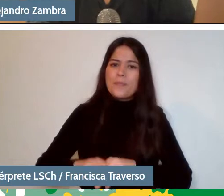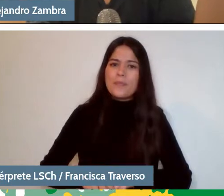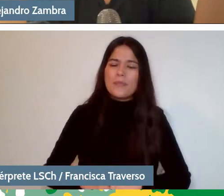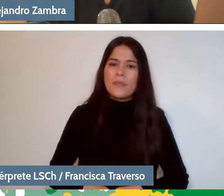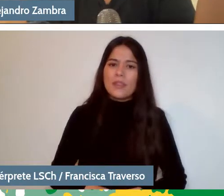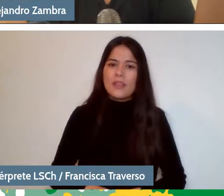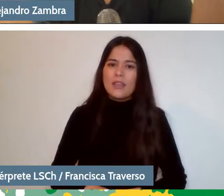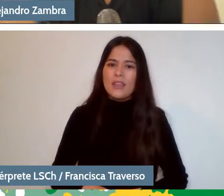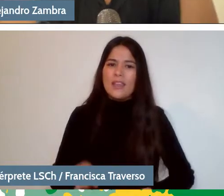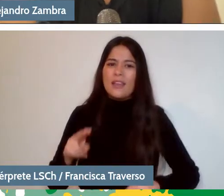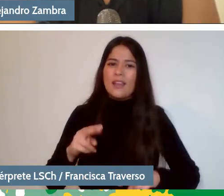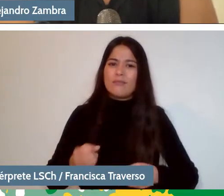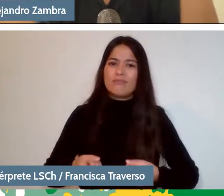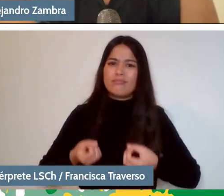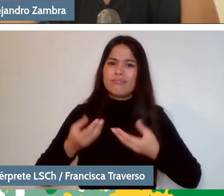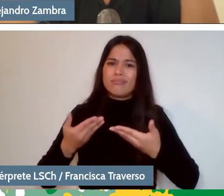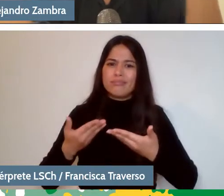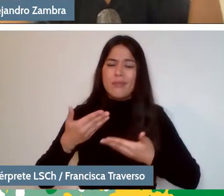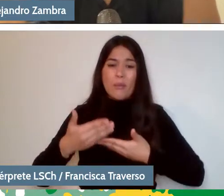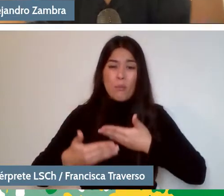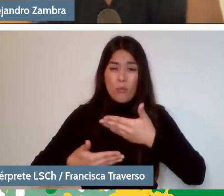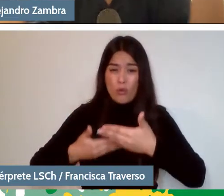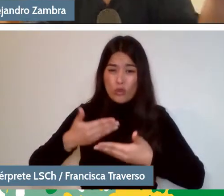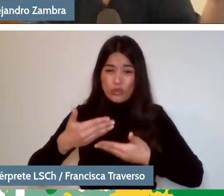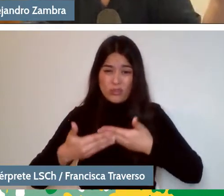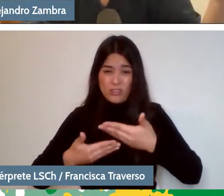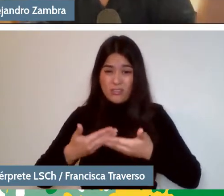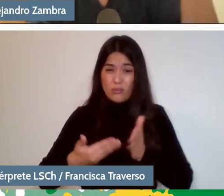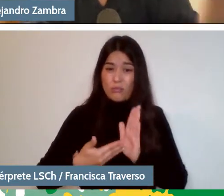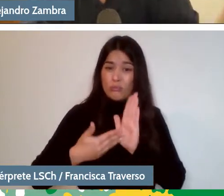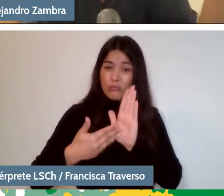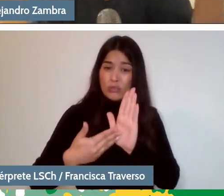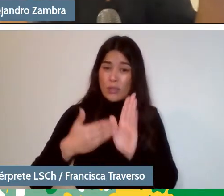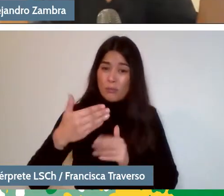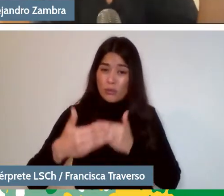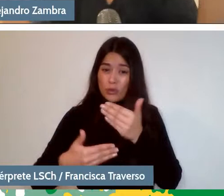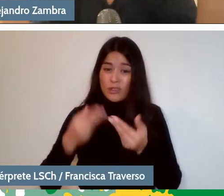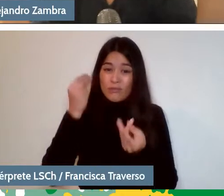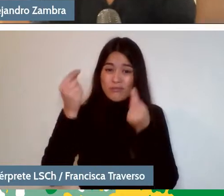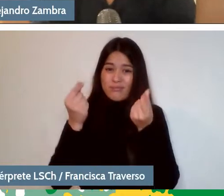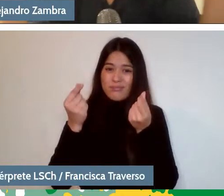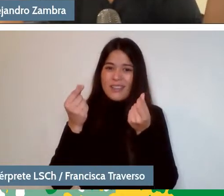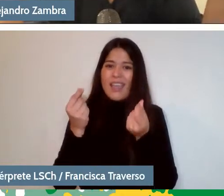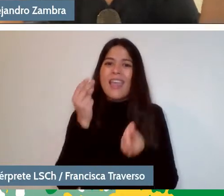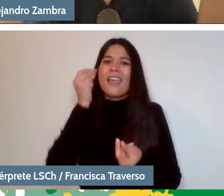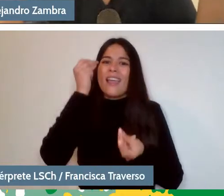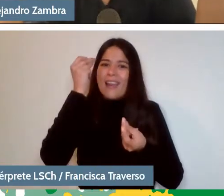To give creation processes, creating creation processes.